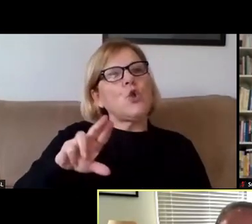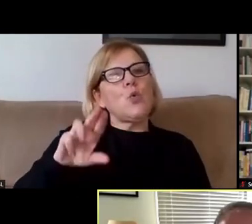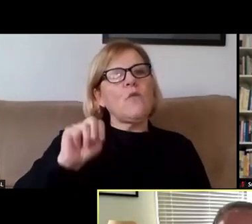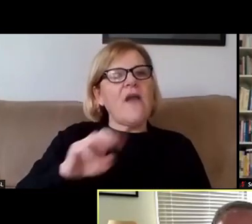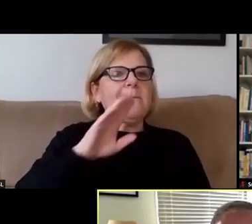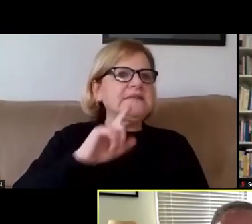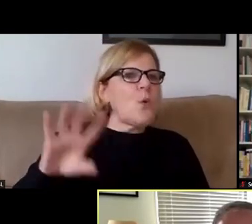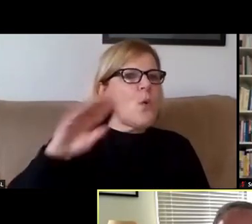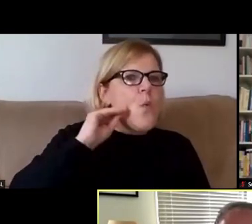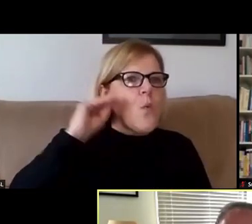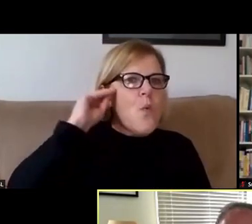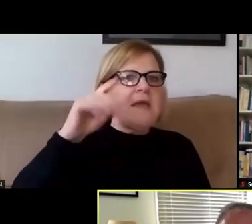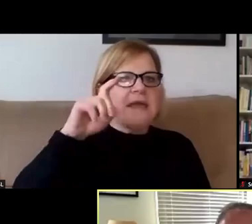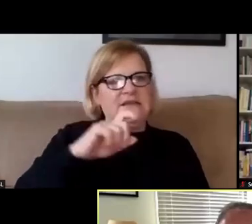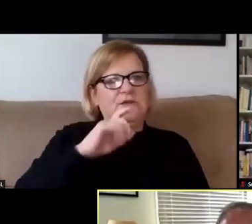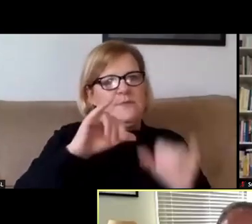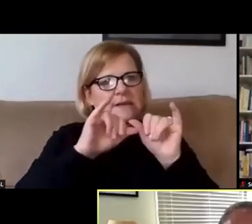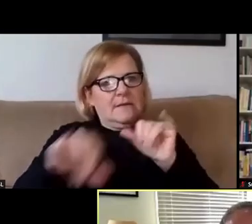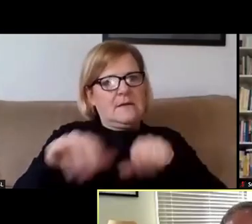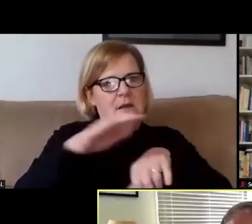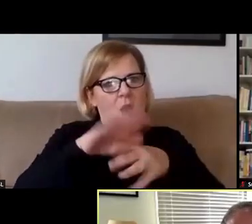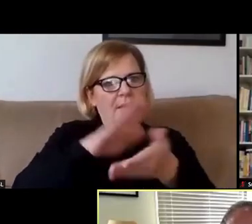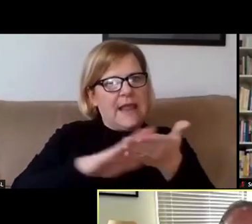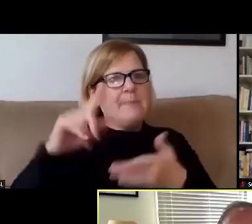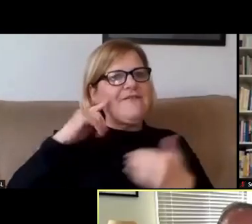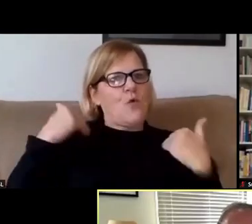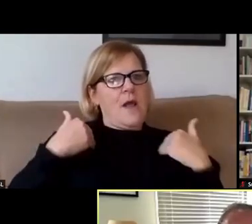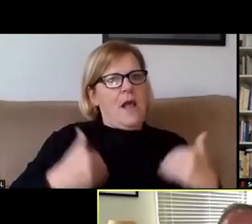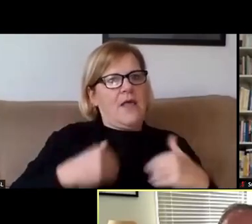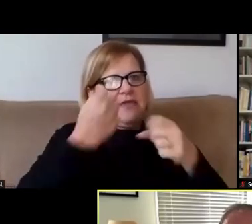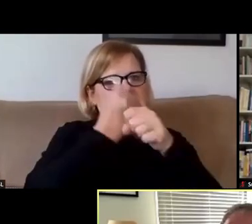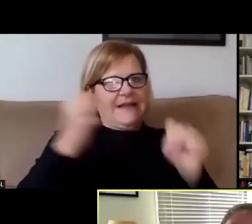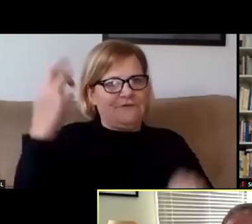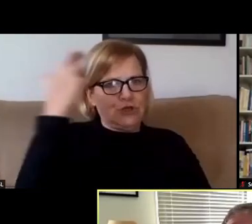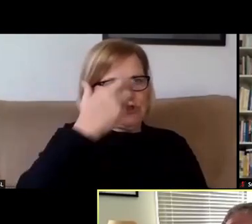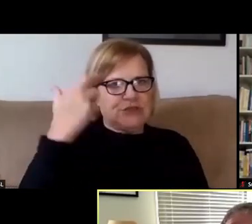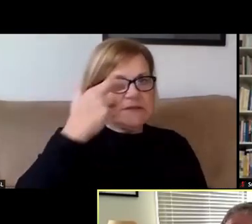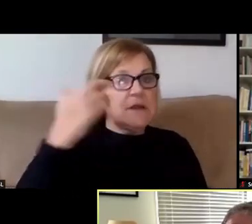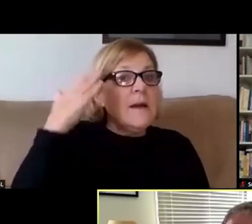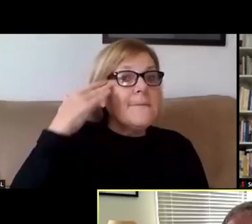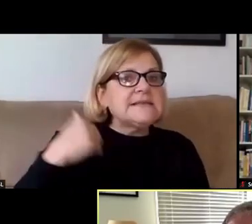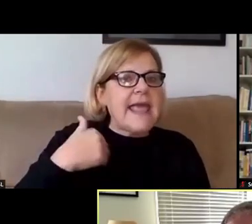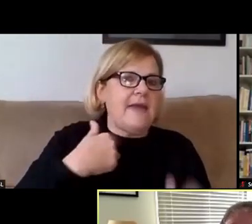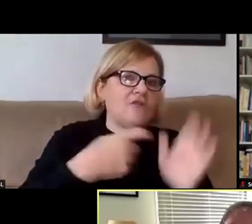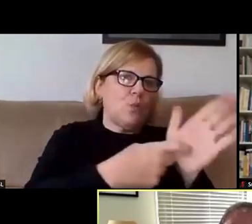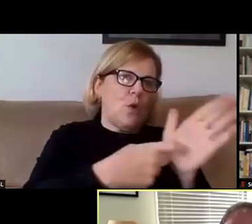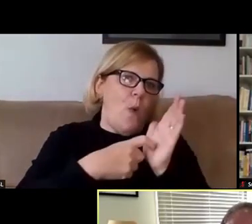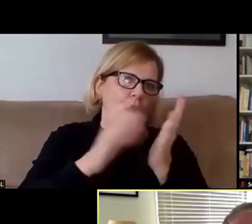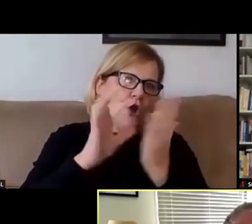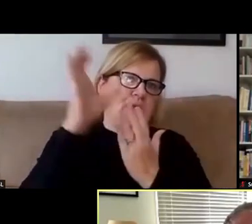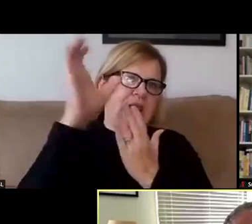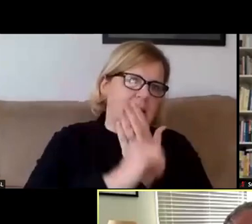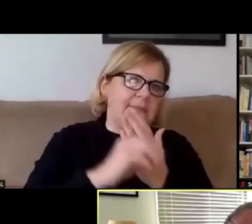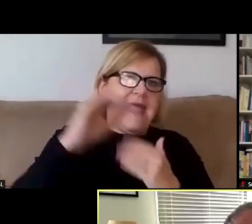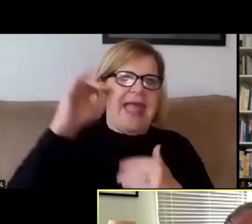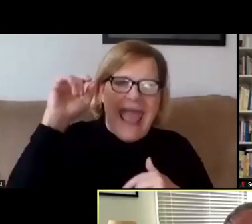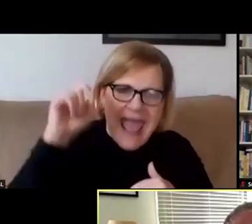or who need to be on campus for health and safety reasons, because they have a required curriculum with in-person courses,